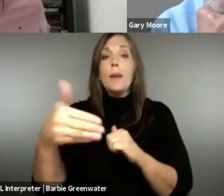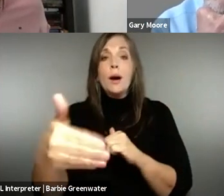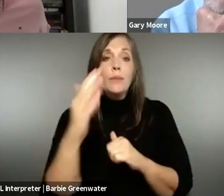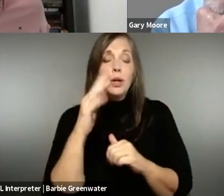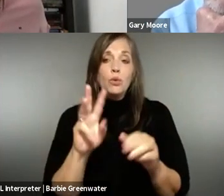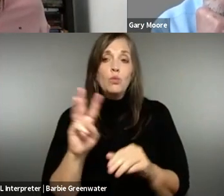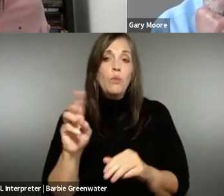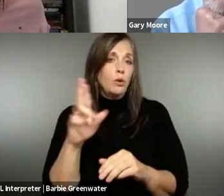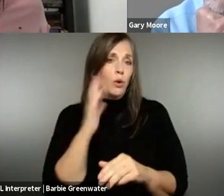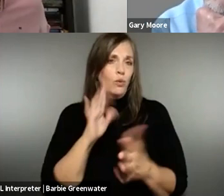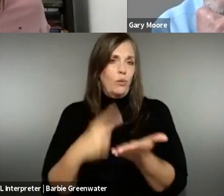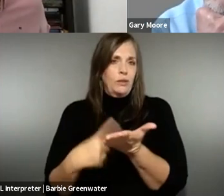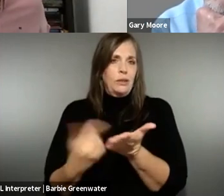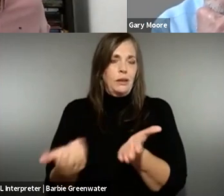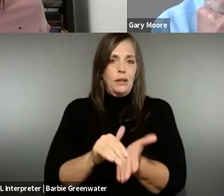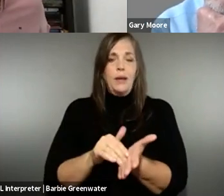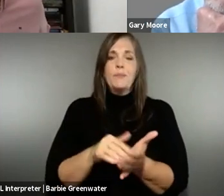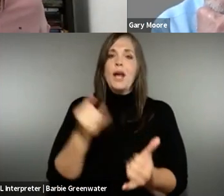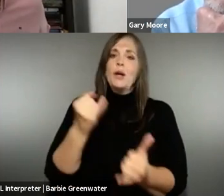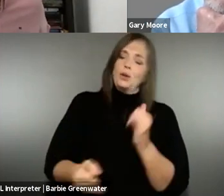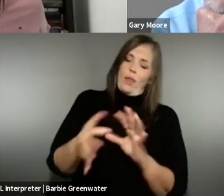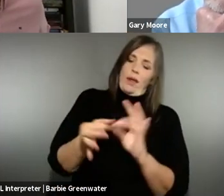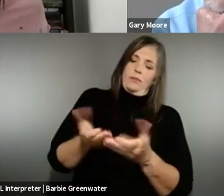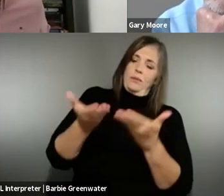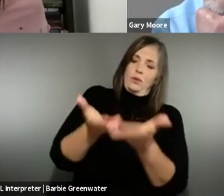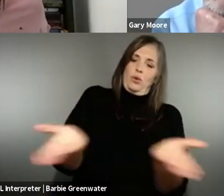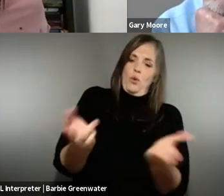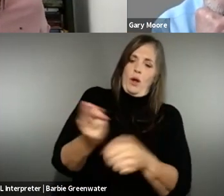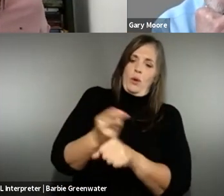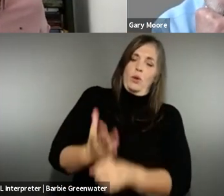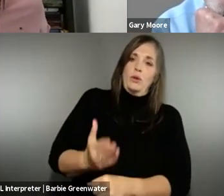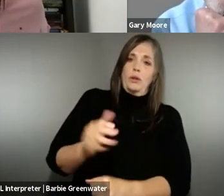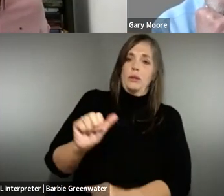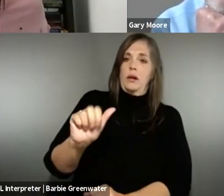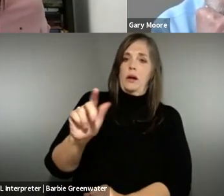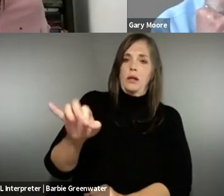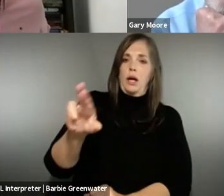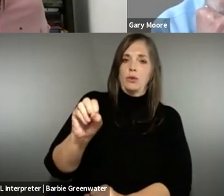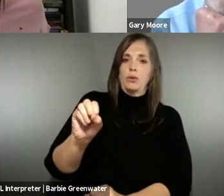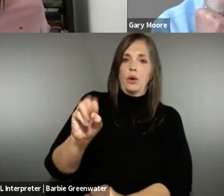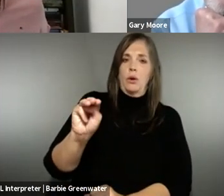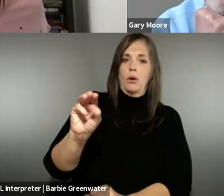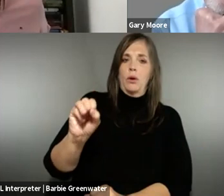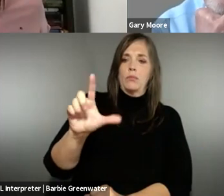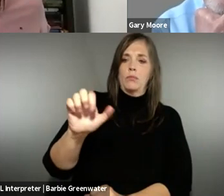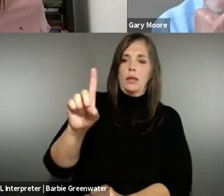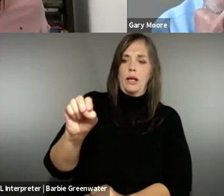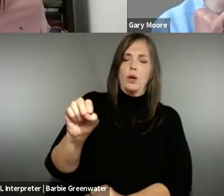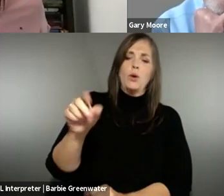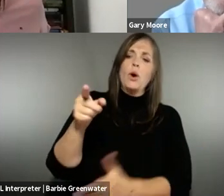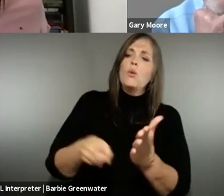We will cover that in the upcoming webinars. I wanted to give the last word to the